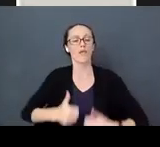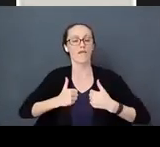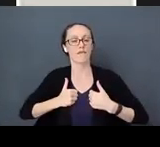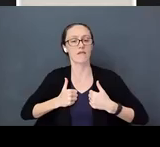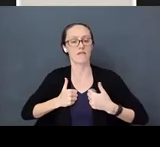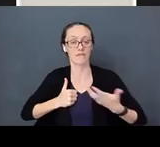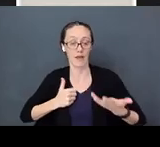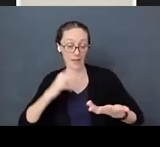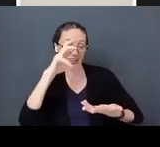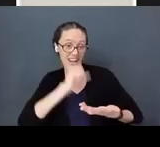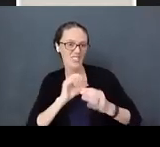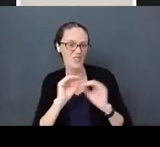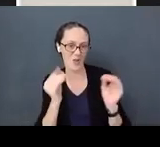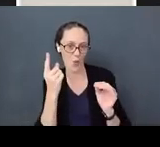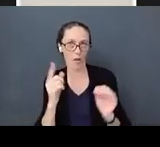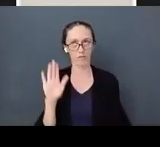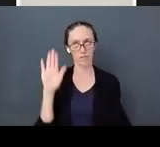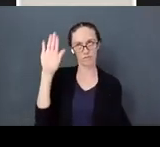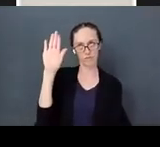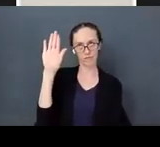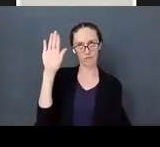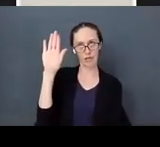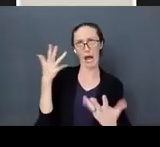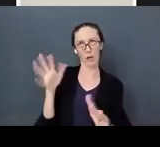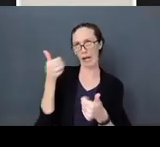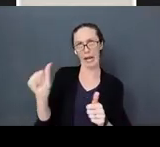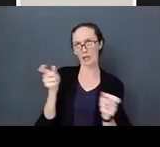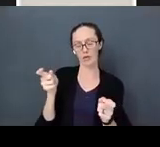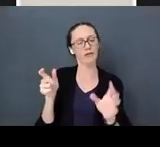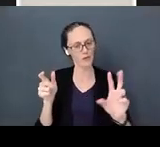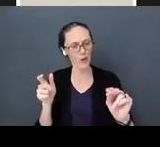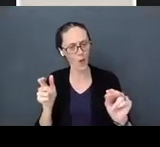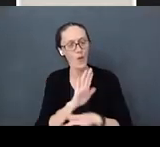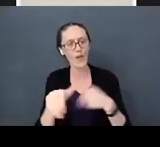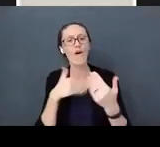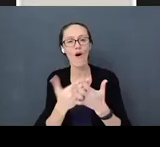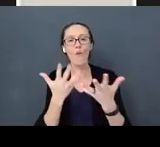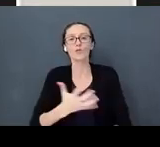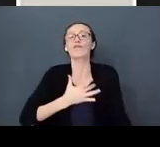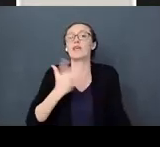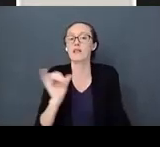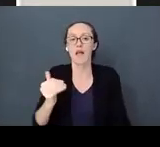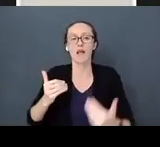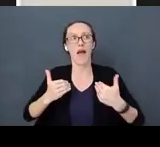would assume no one has their hand up. We all like to feel that we have some control over our lives.